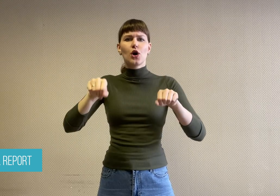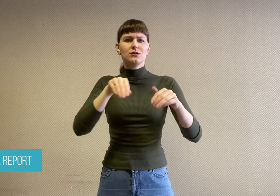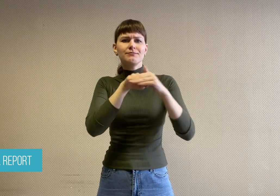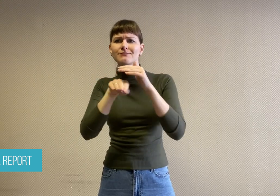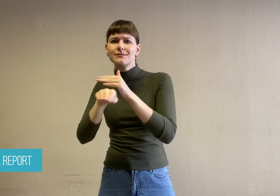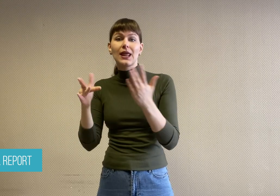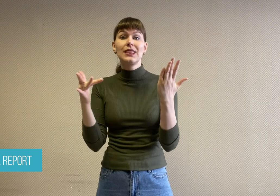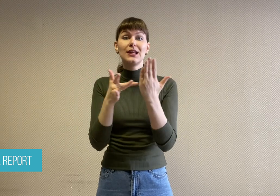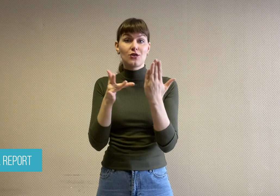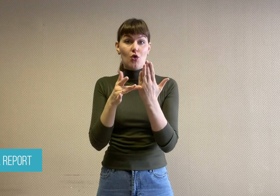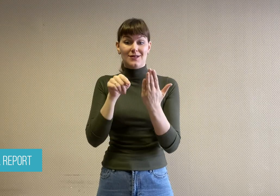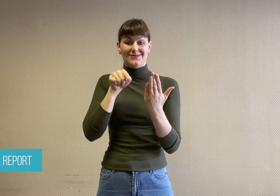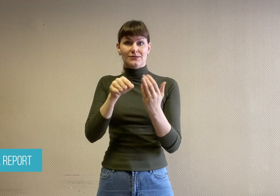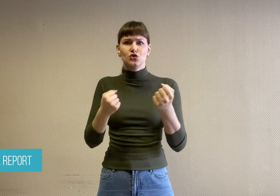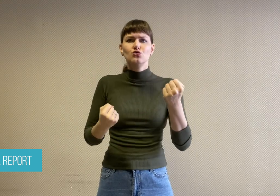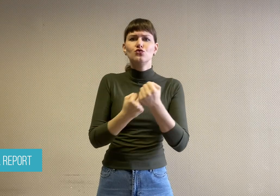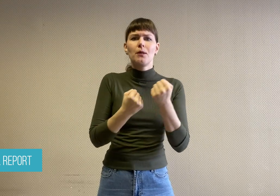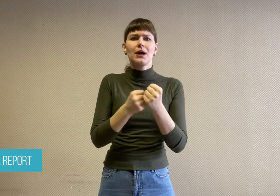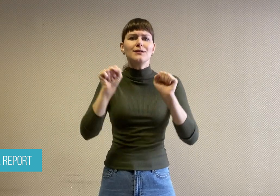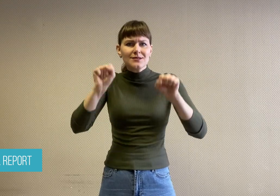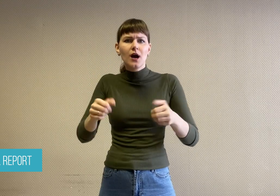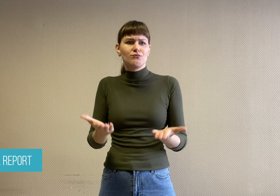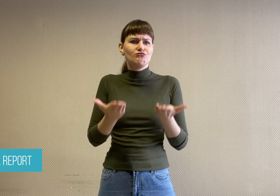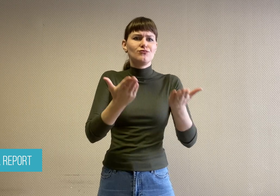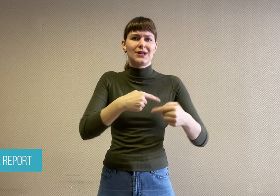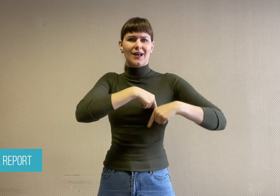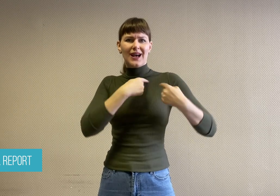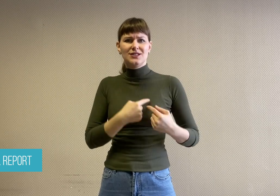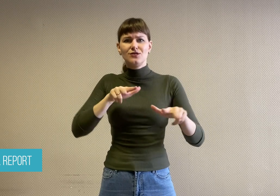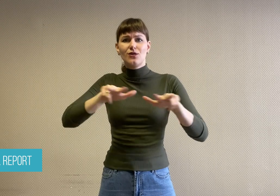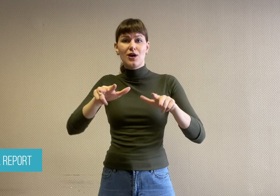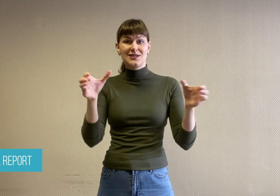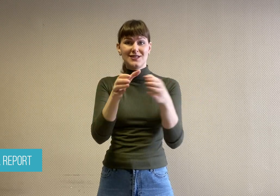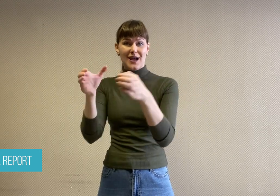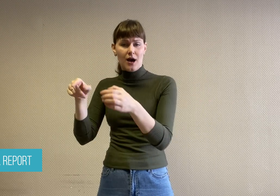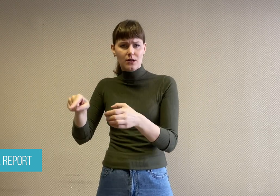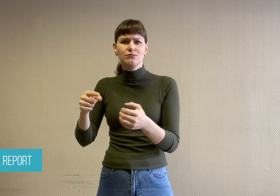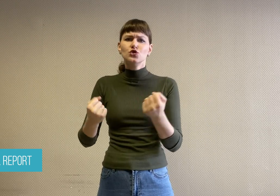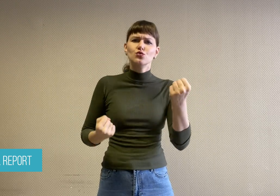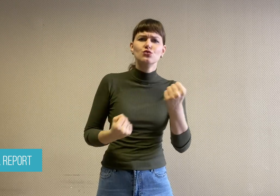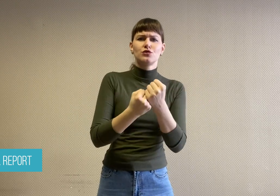to promote education on how to use various accessible electronic